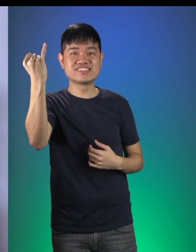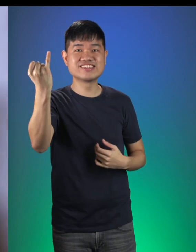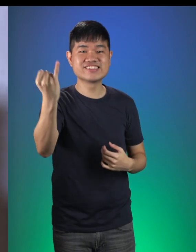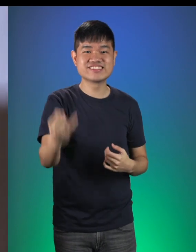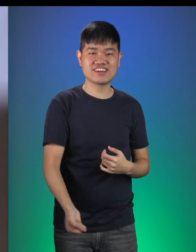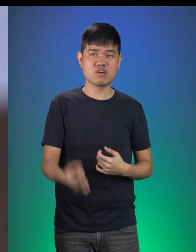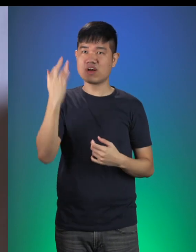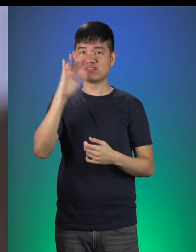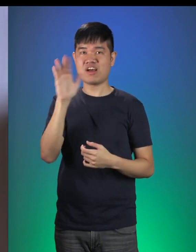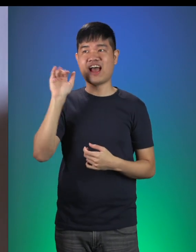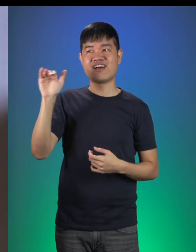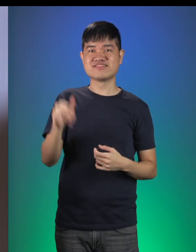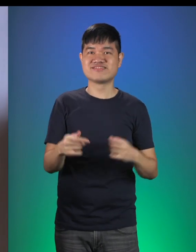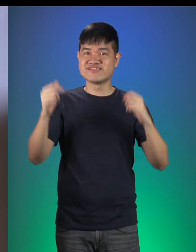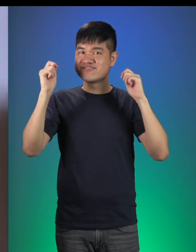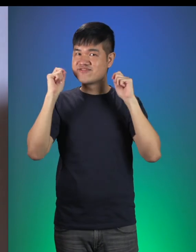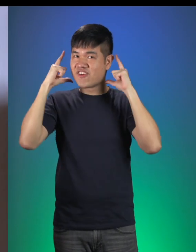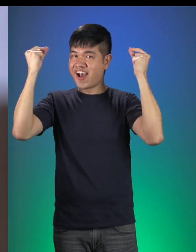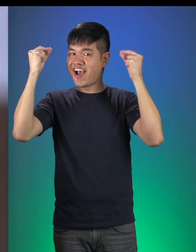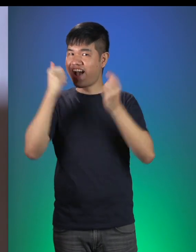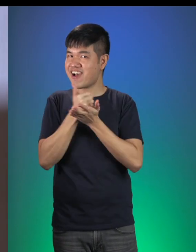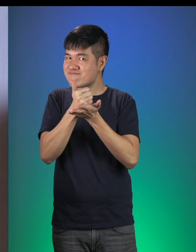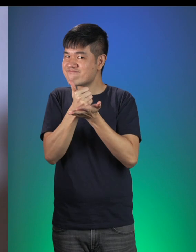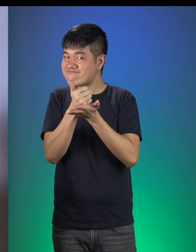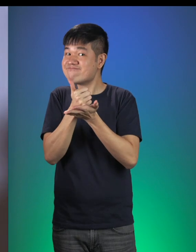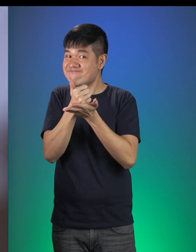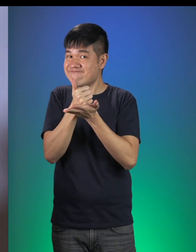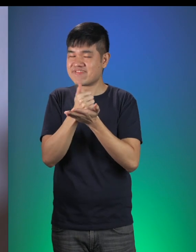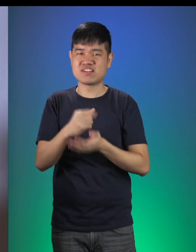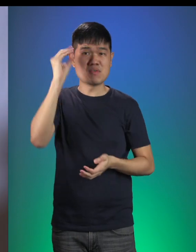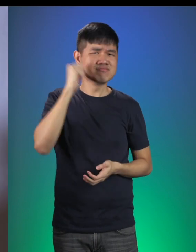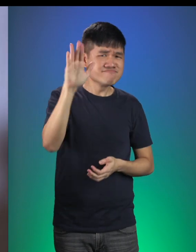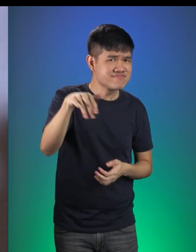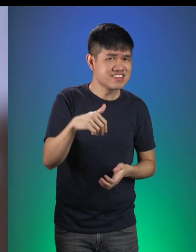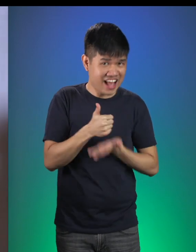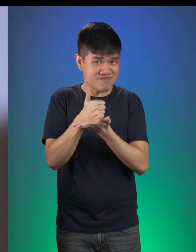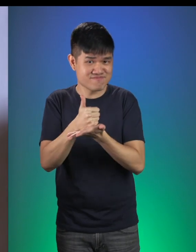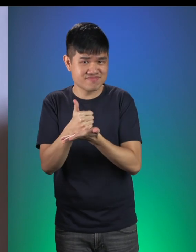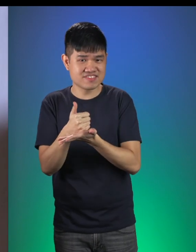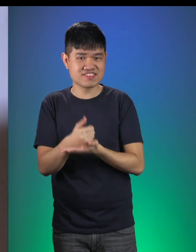Why don’t we ask the elves for help? Boys and girls, can you help me? On the count of three,